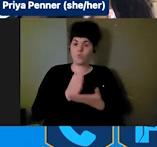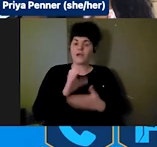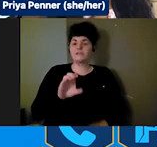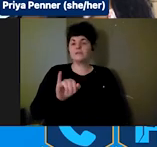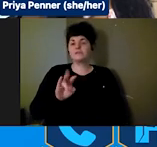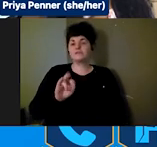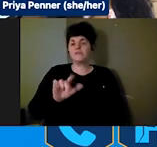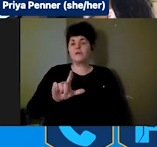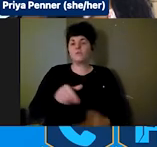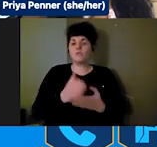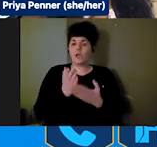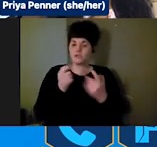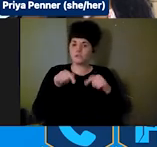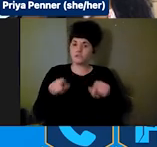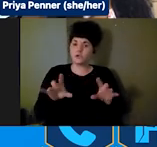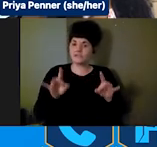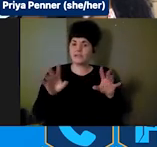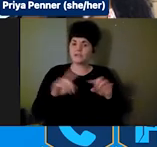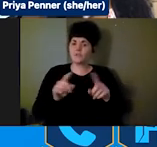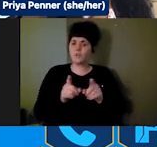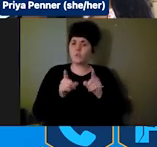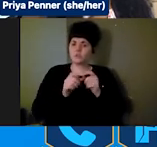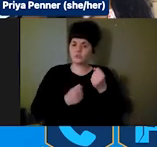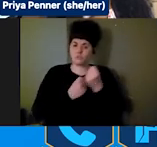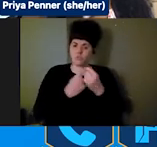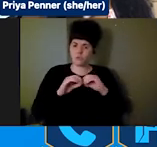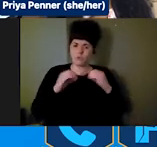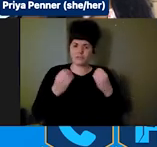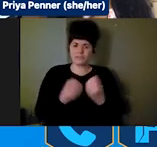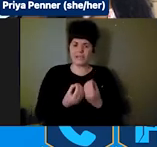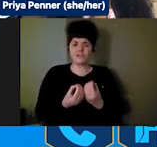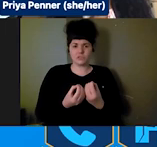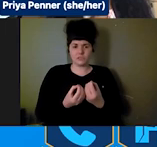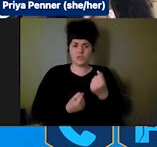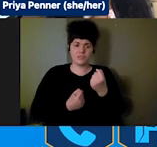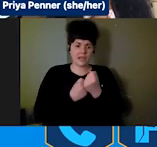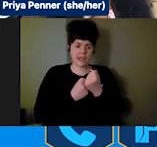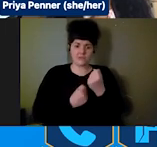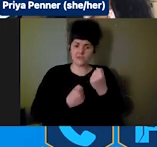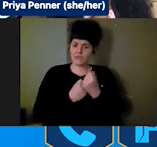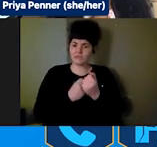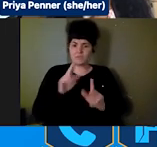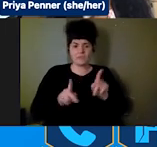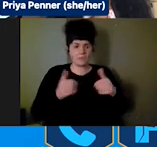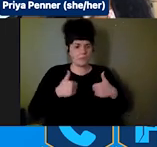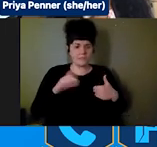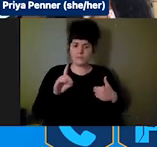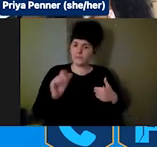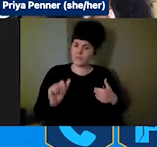in support to organizations to advocates to people with disabilities in disasters and emergencies. There are some of